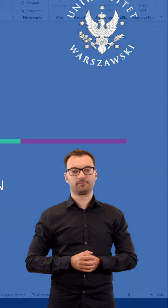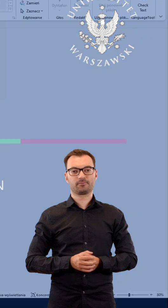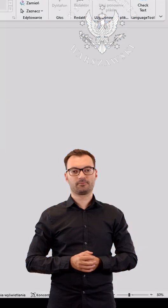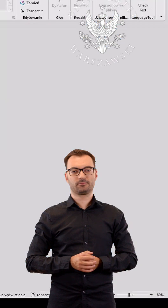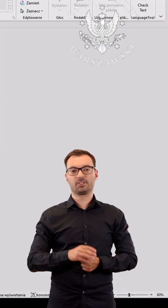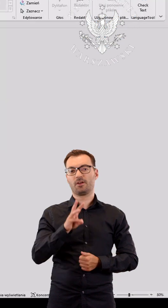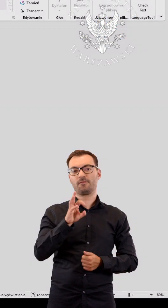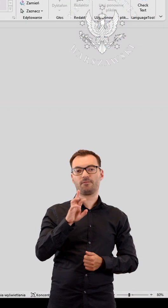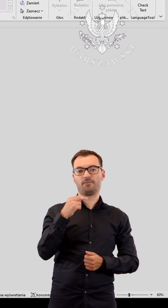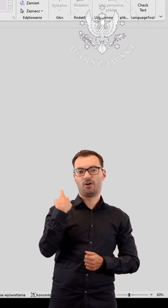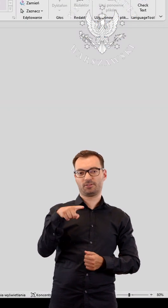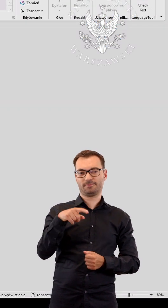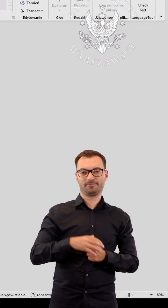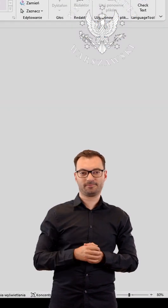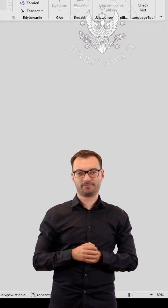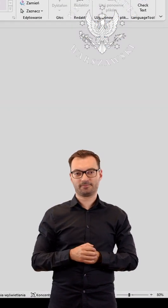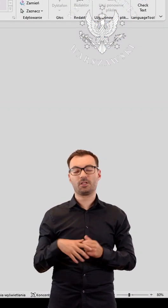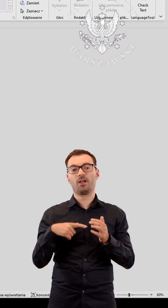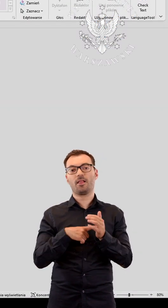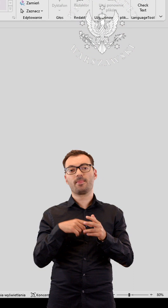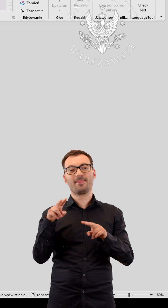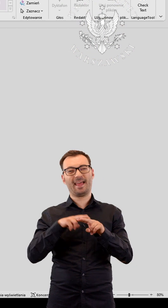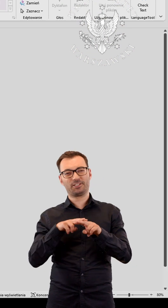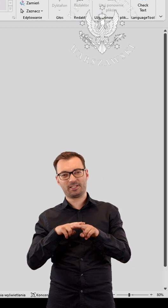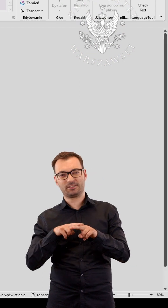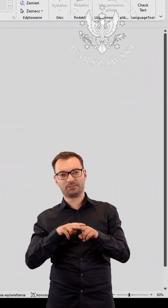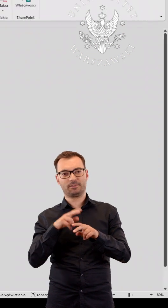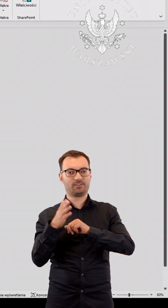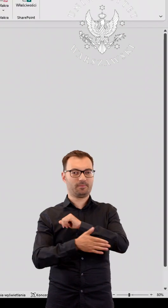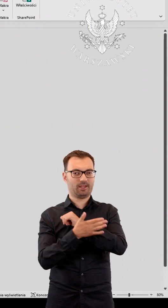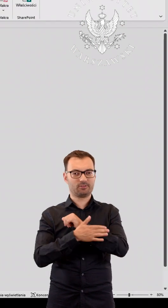Microsoft Word reading and writing support tools for dyslexics